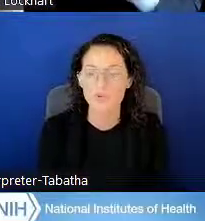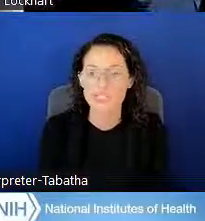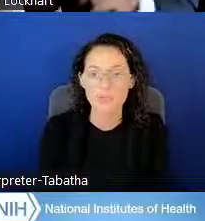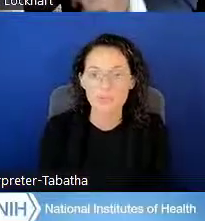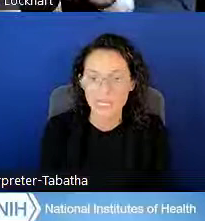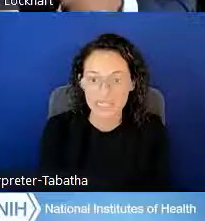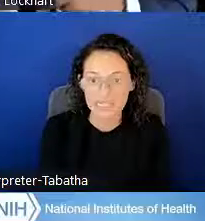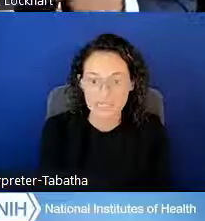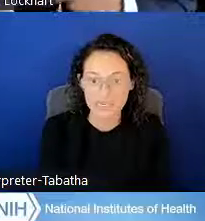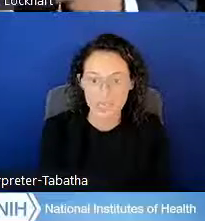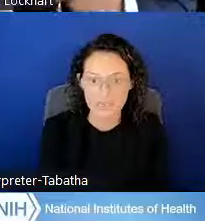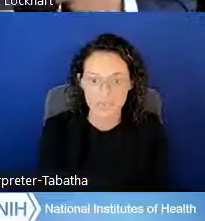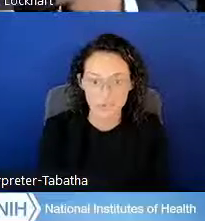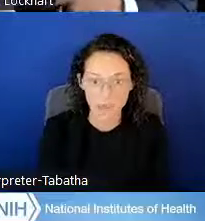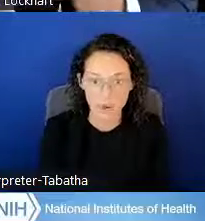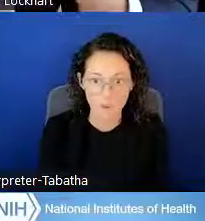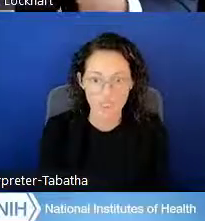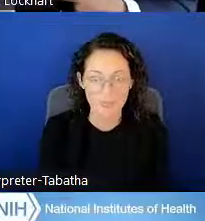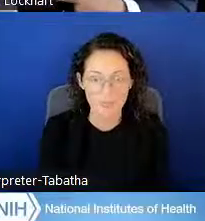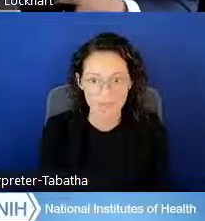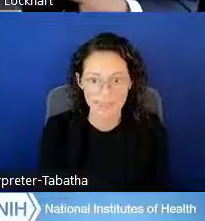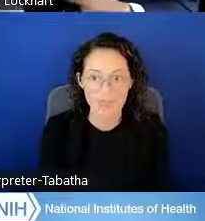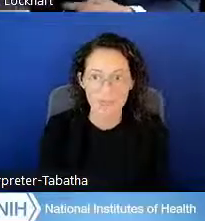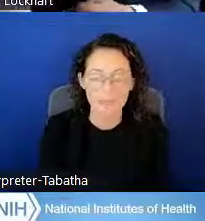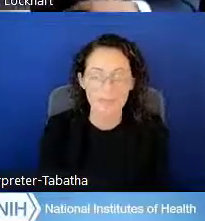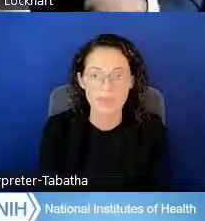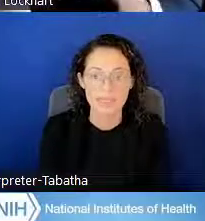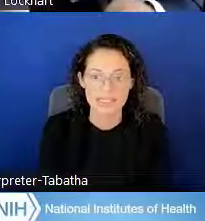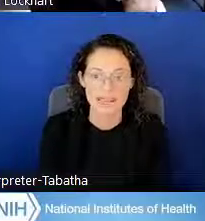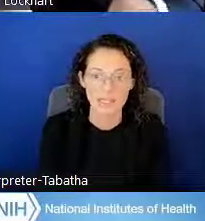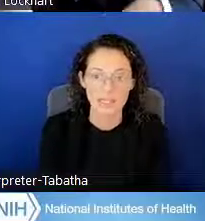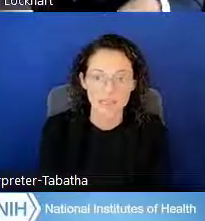President Biden did announce how that would impact PSLF,